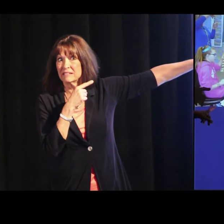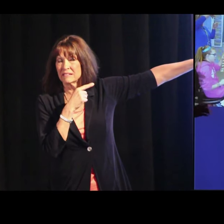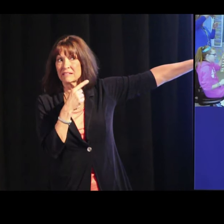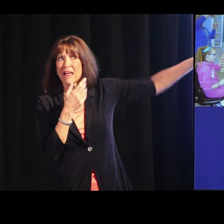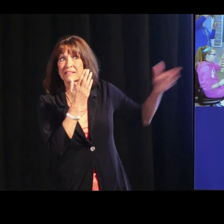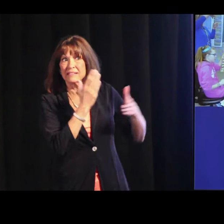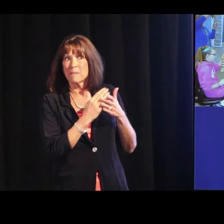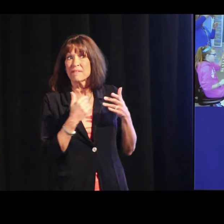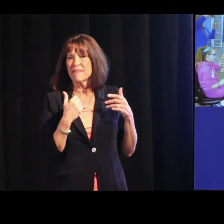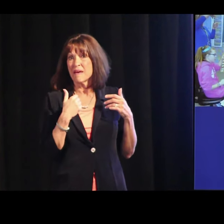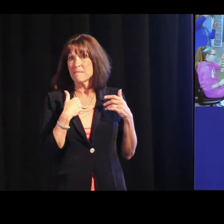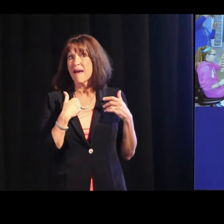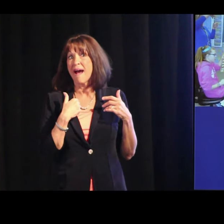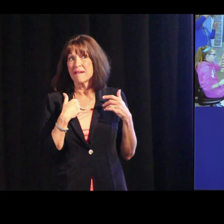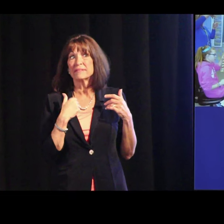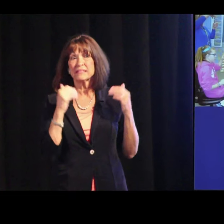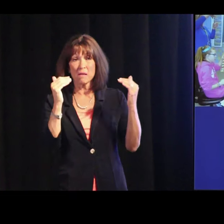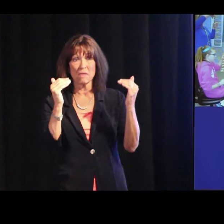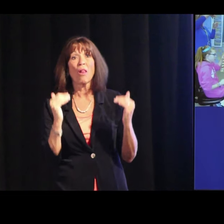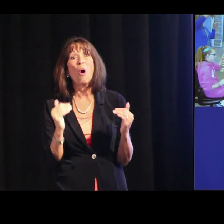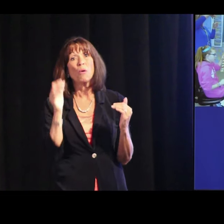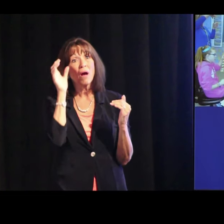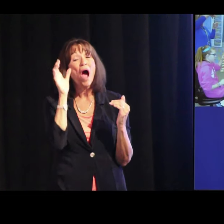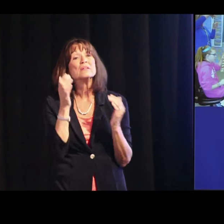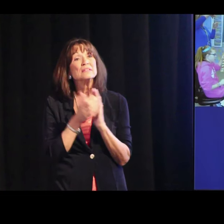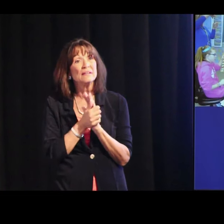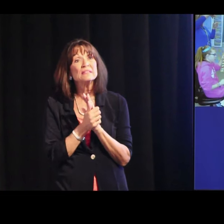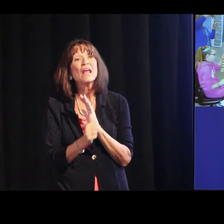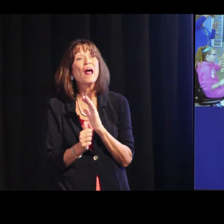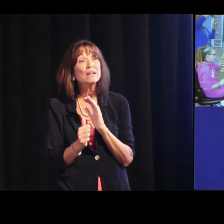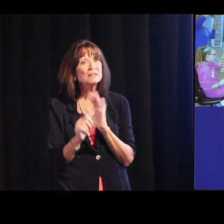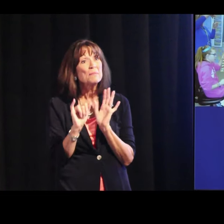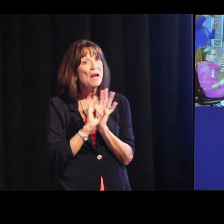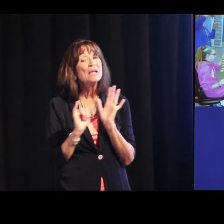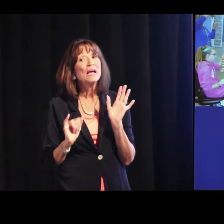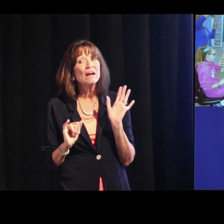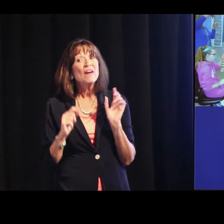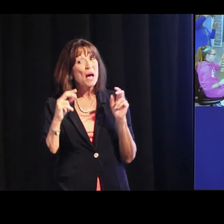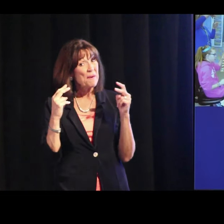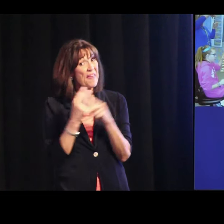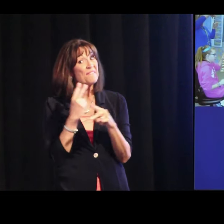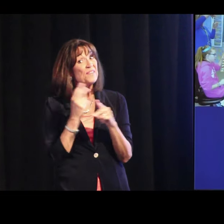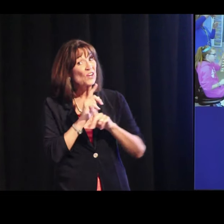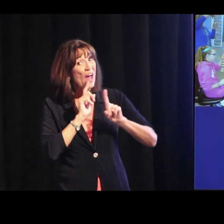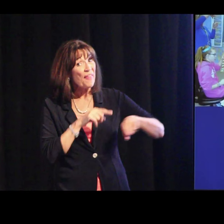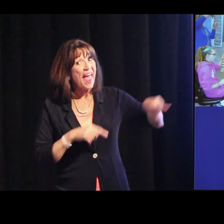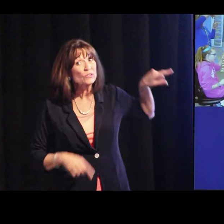My kids, some of them, have some lower cognitive skills, they’ve been identified that way,